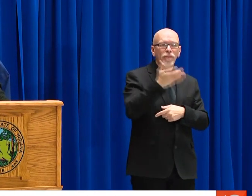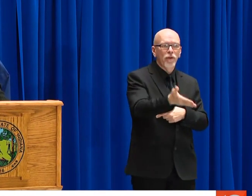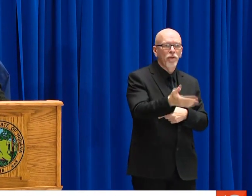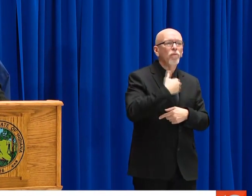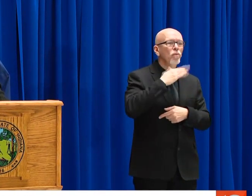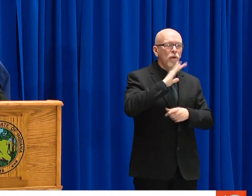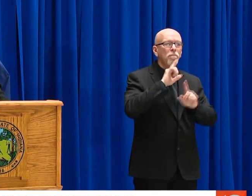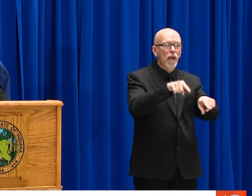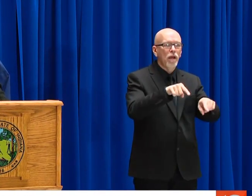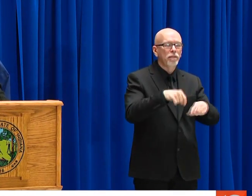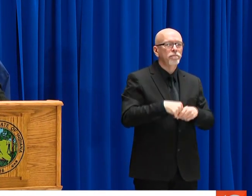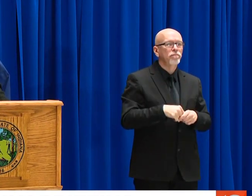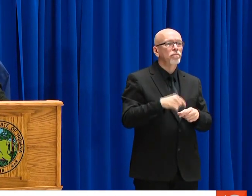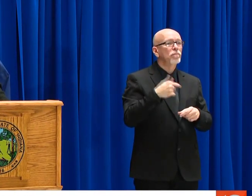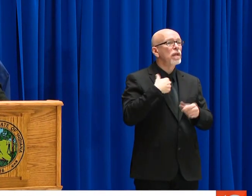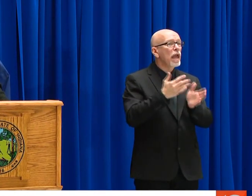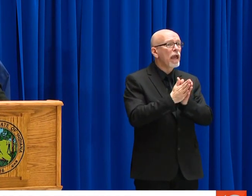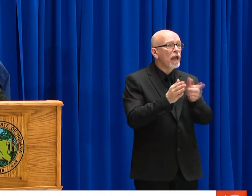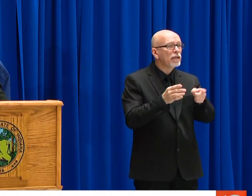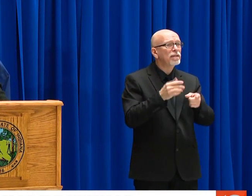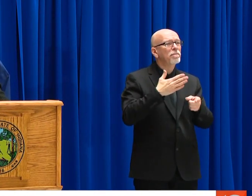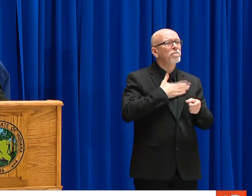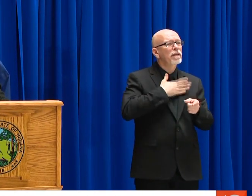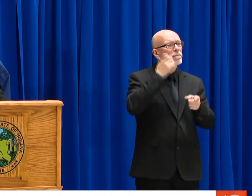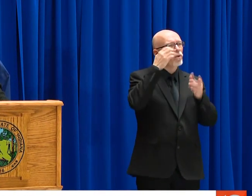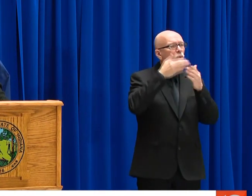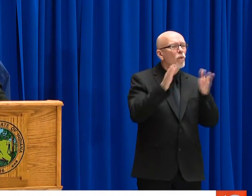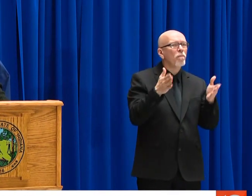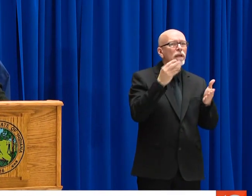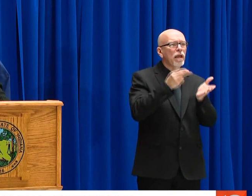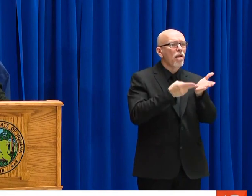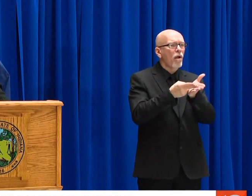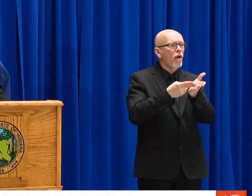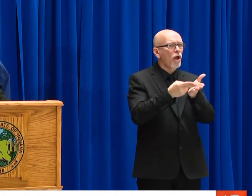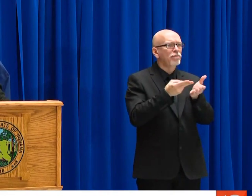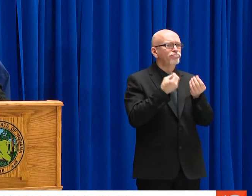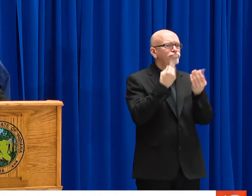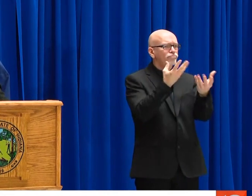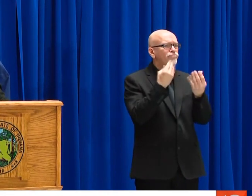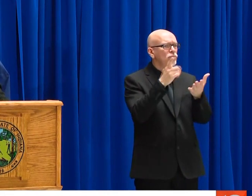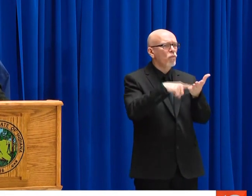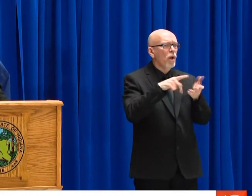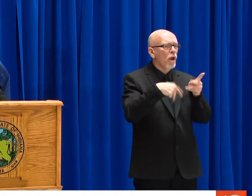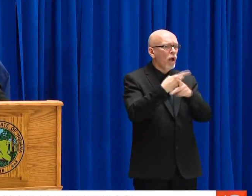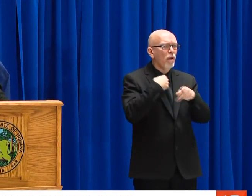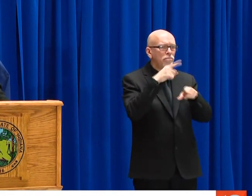NEEDS. TO THE PEOPLE WATCHING THIS FROM HOME, AS DR. KAUFMAN SAID, IF YOU NEED US, WE'RE THERE FOR YOU. WE WILL RESPOND.